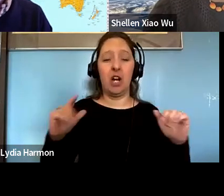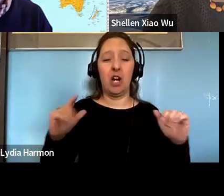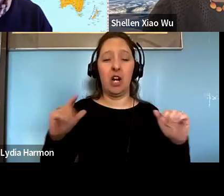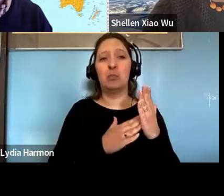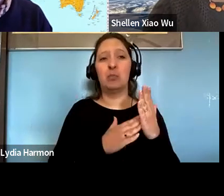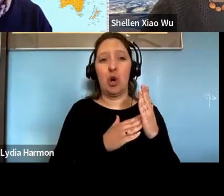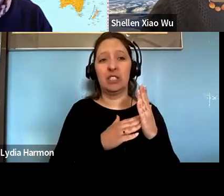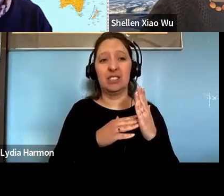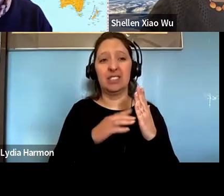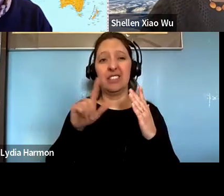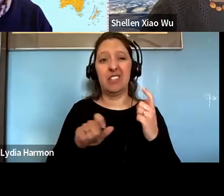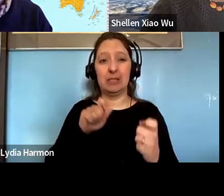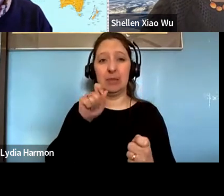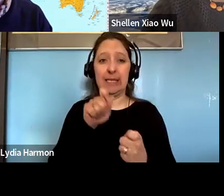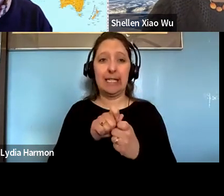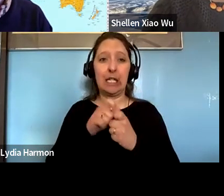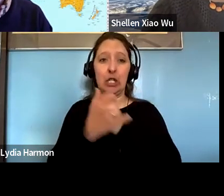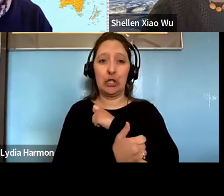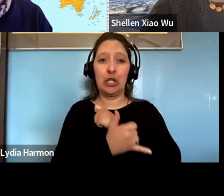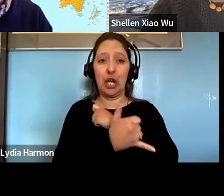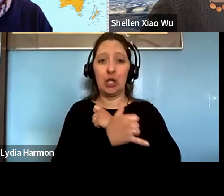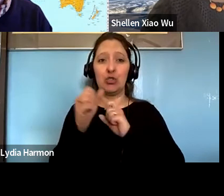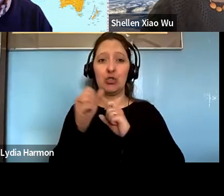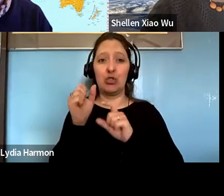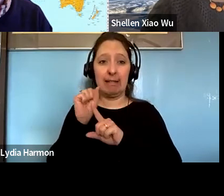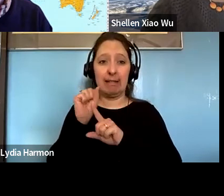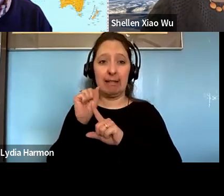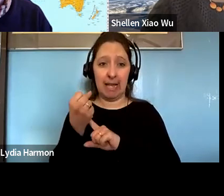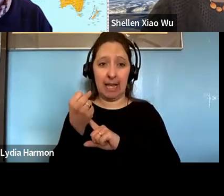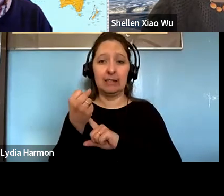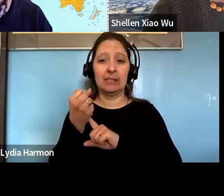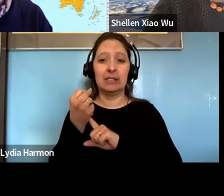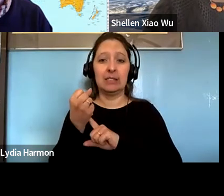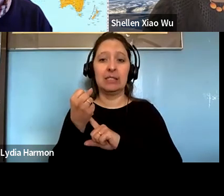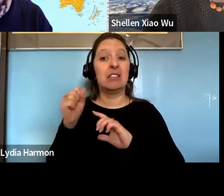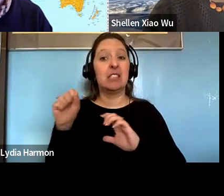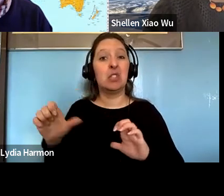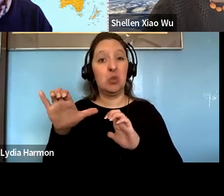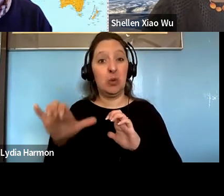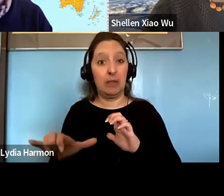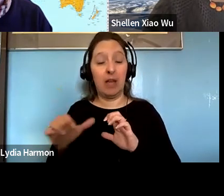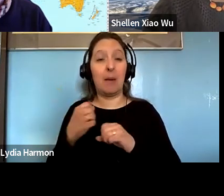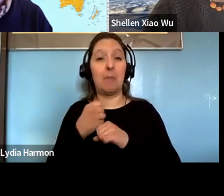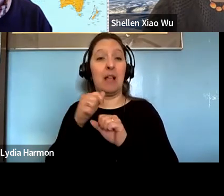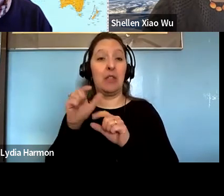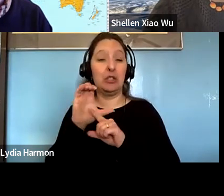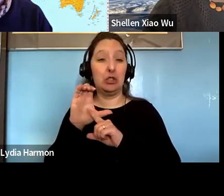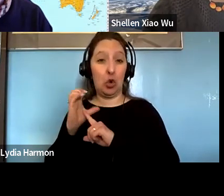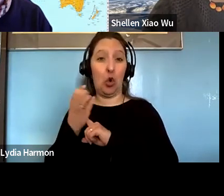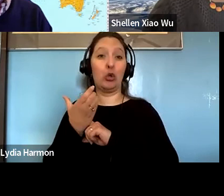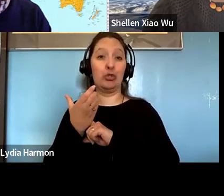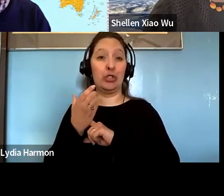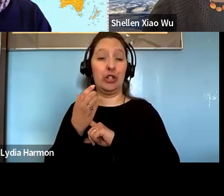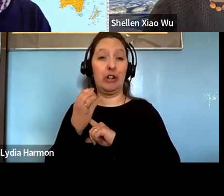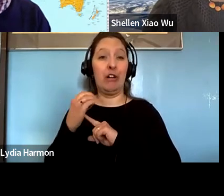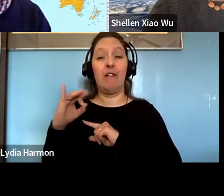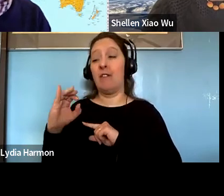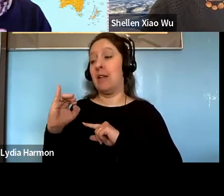Salvador Santino Regilme: Of this particular country cases and in doing so make this culture of impunity, not only as a constant condition, but in fact a safari apple.